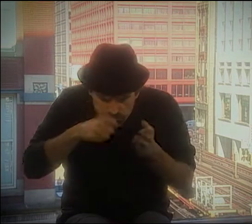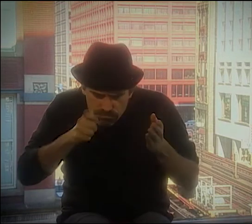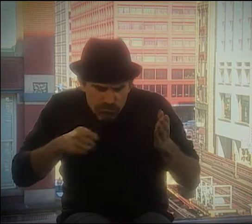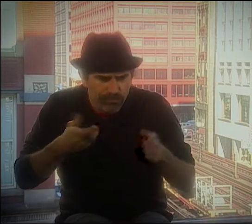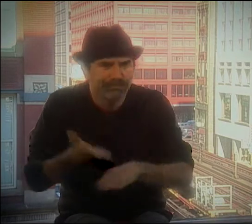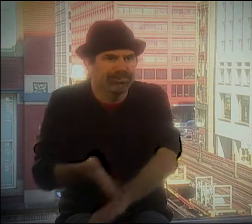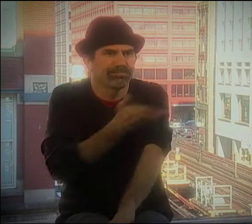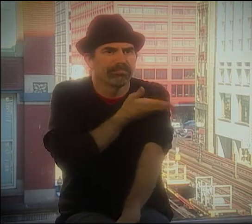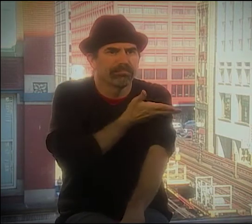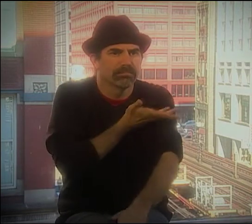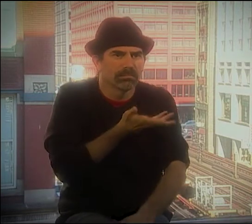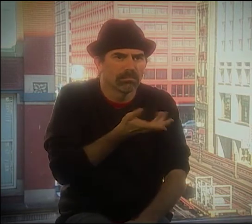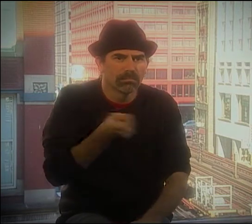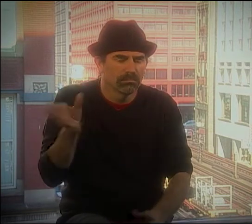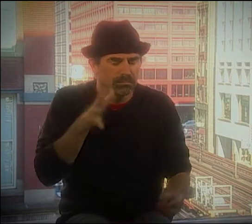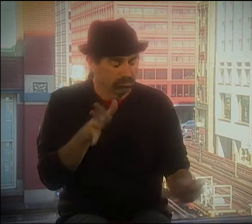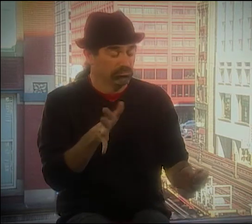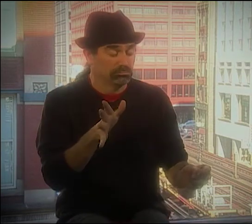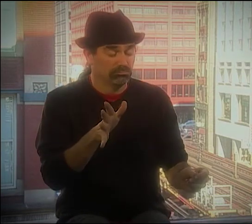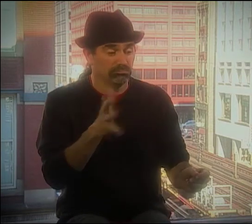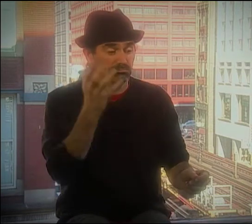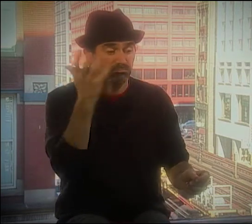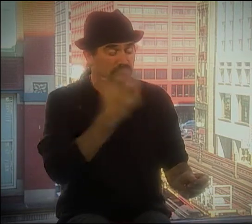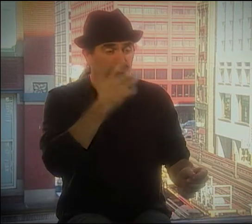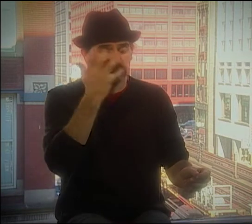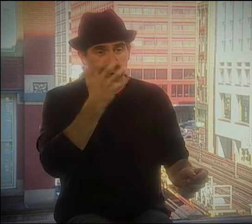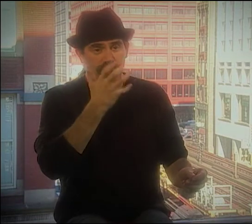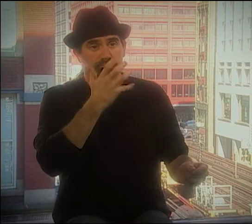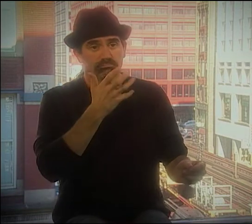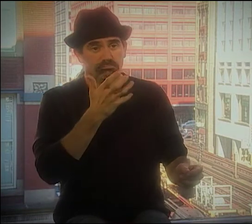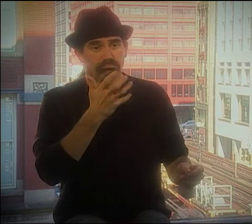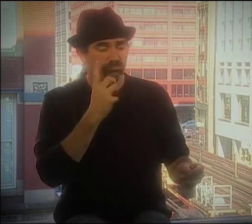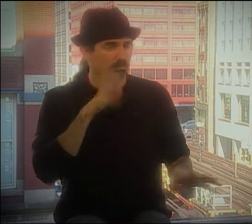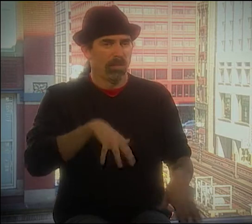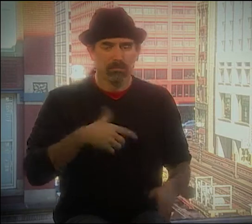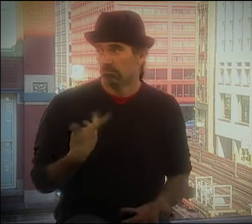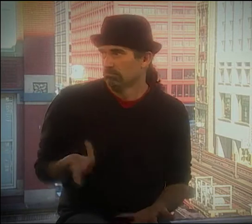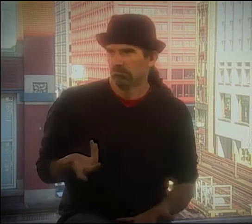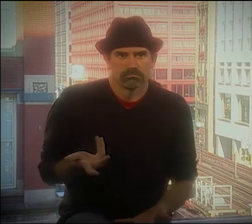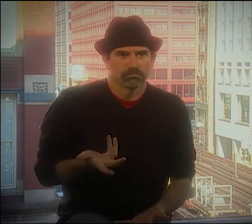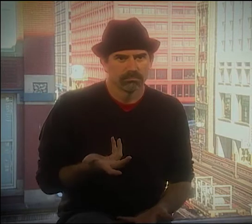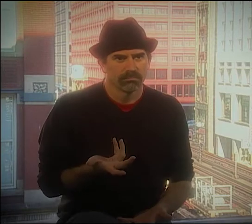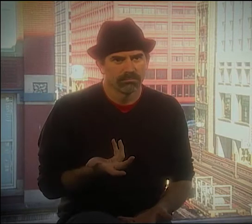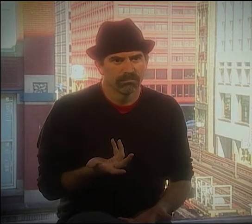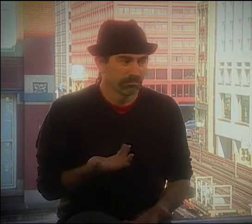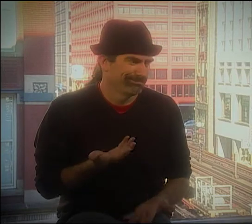NOW I REALLY UNDERSTOOD IT, AND THAT REALLY HELP MY WRITING A GREAT DEAL. PEOPLE WERE SHOCKED BY THAT.